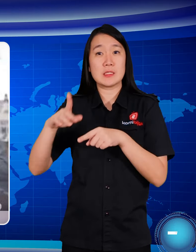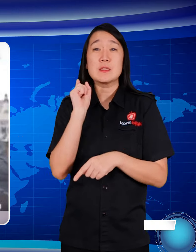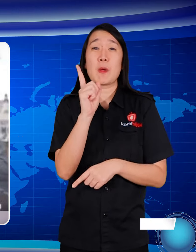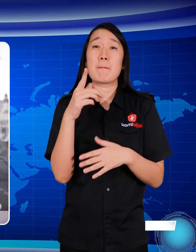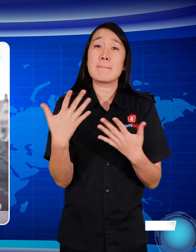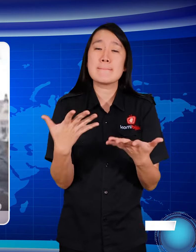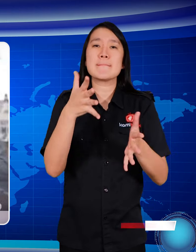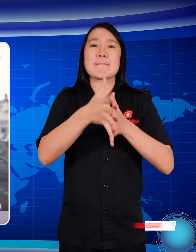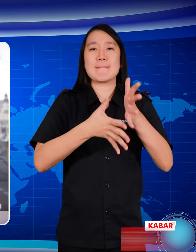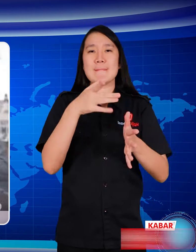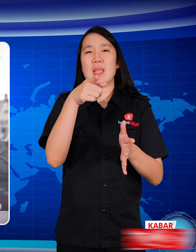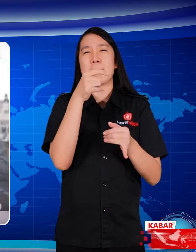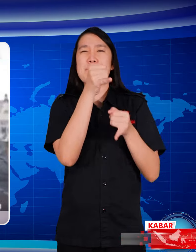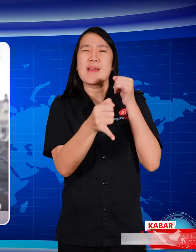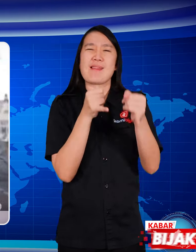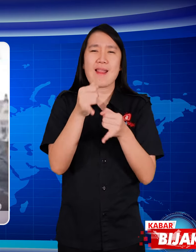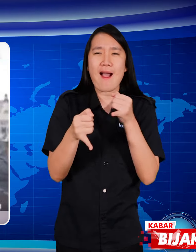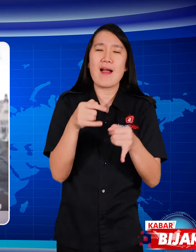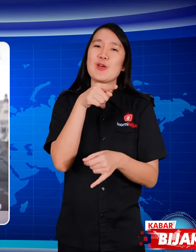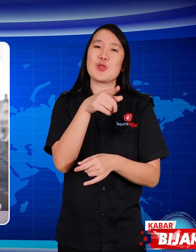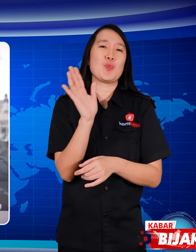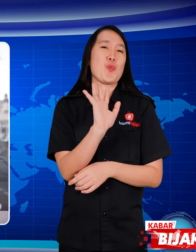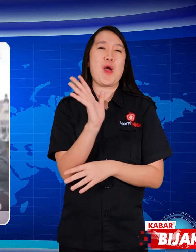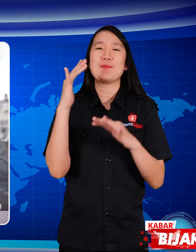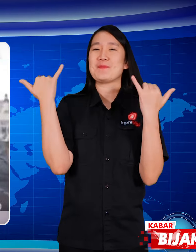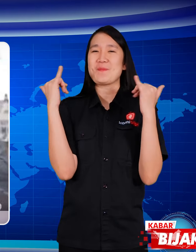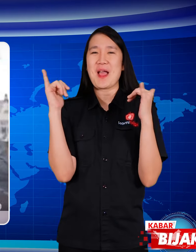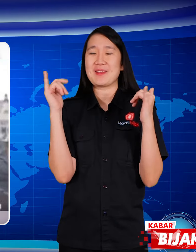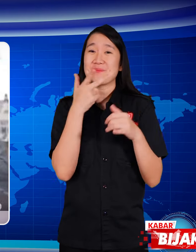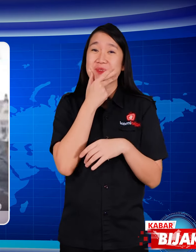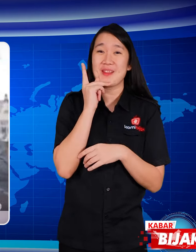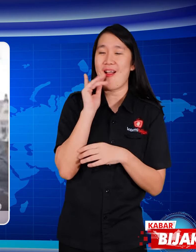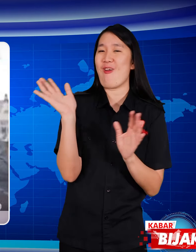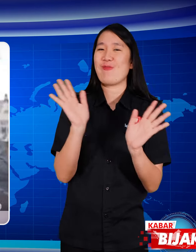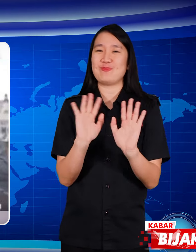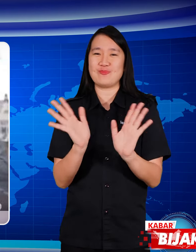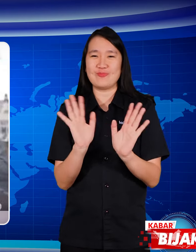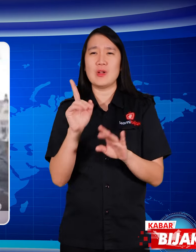for insulting the gesture not playing around or joking,